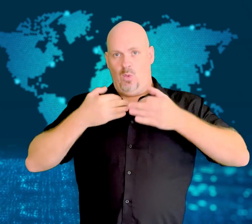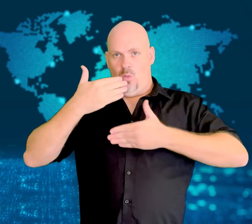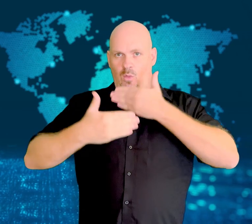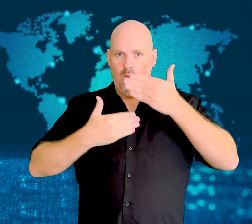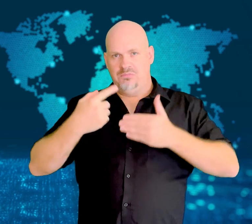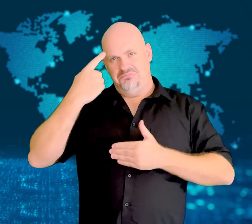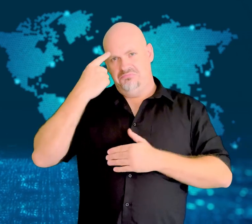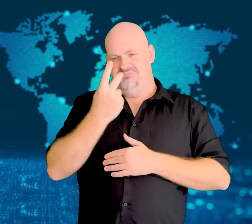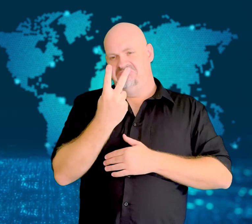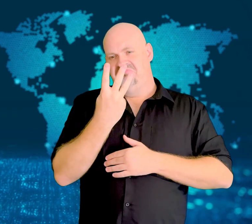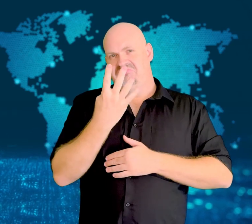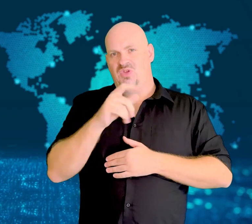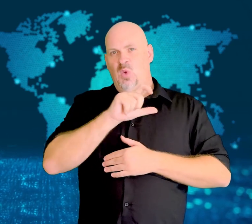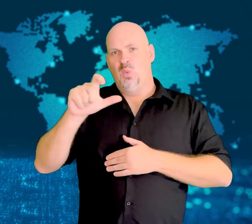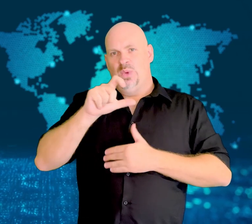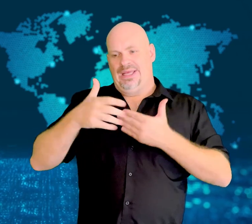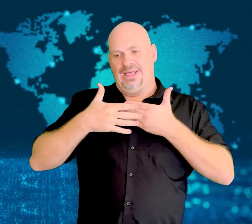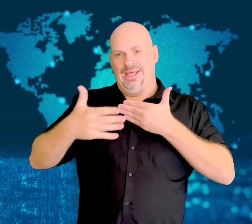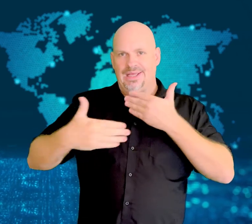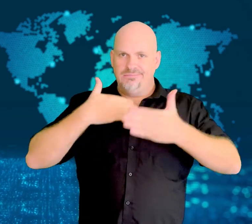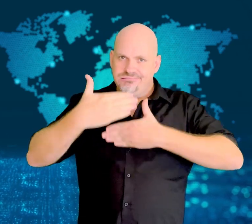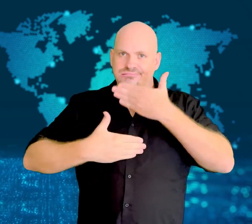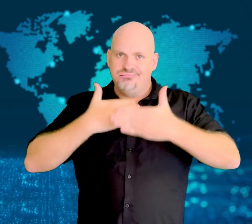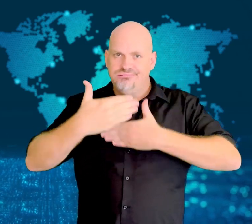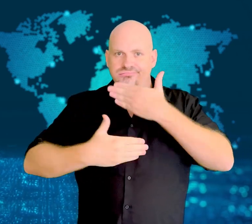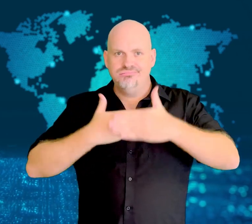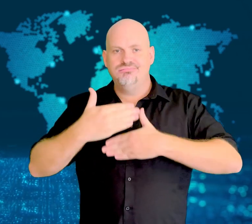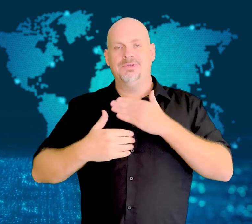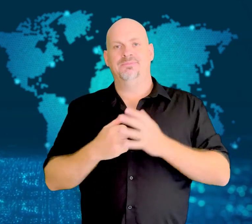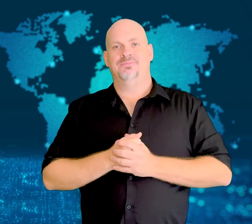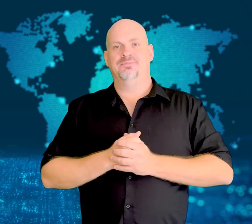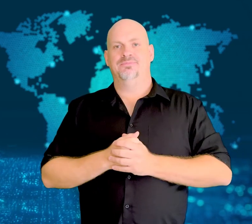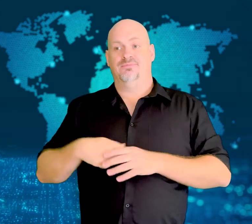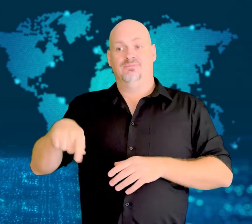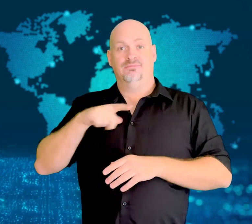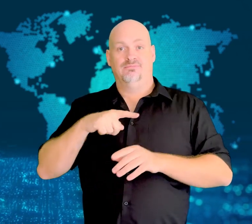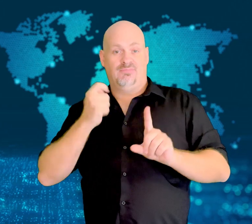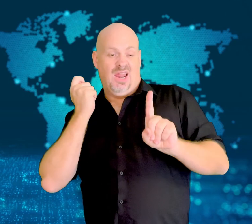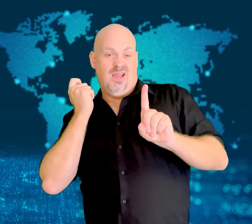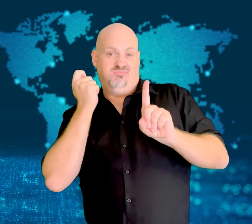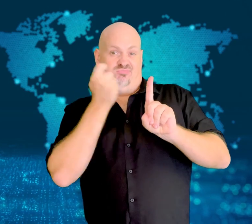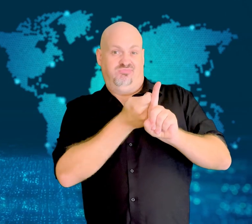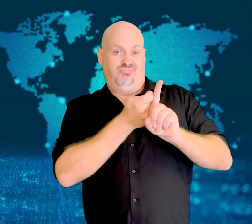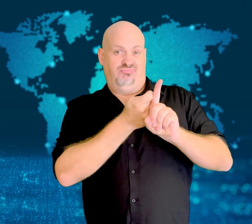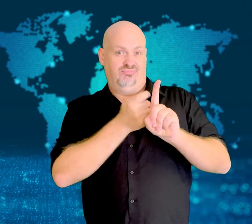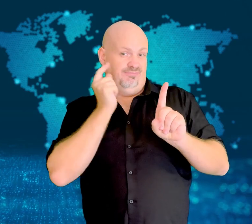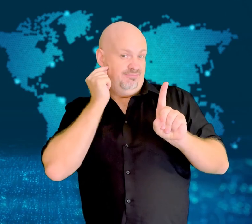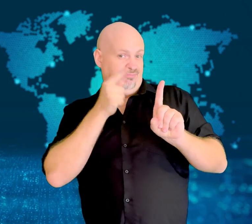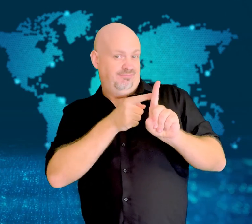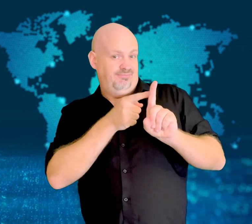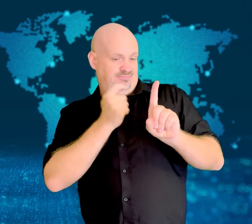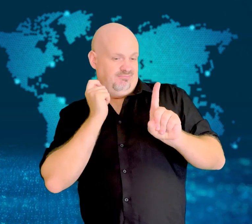Prosecutors have accused the 32-year-old woman of being